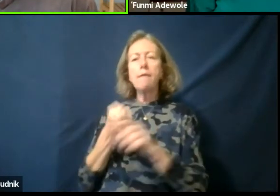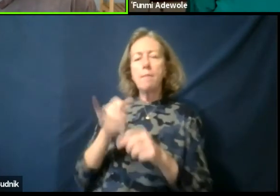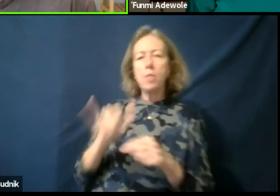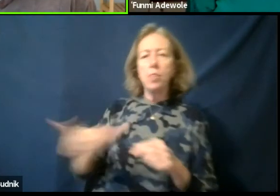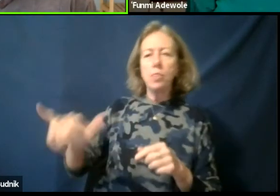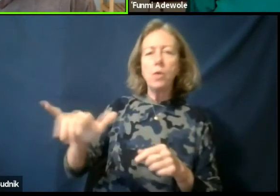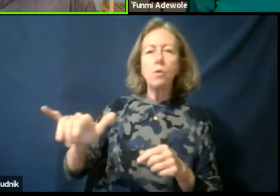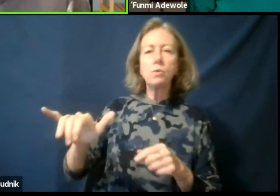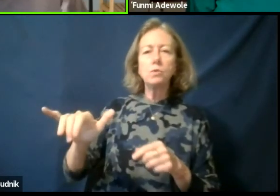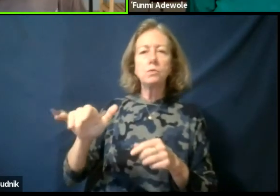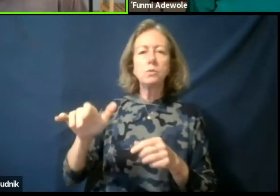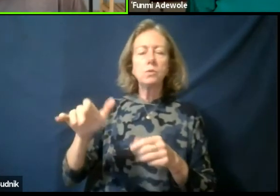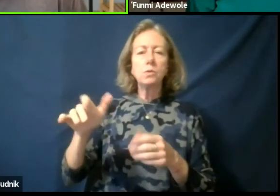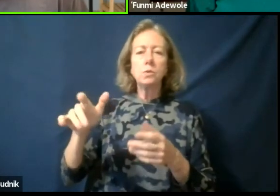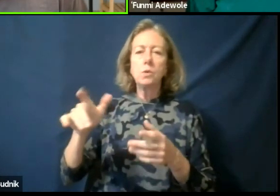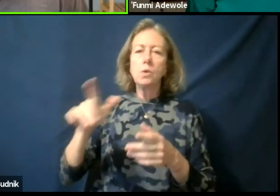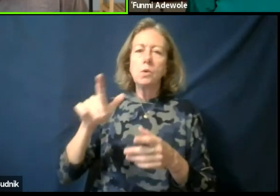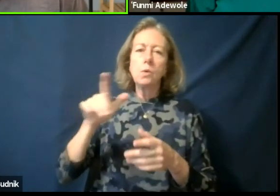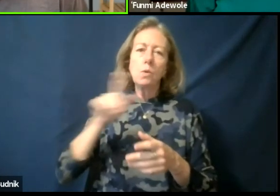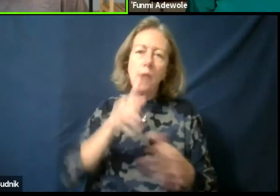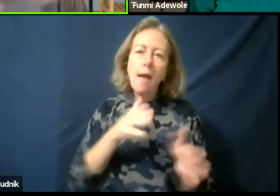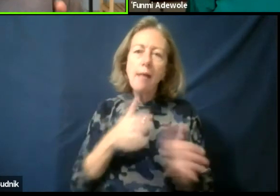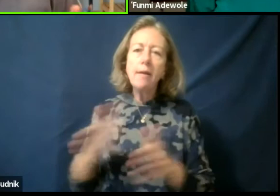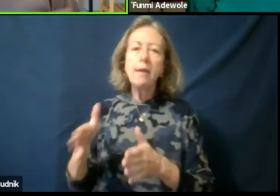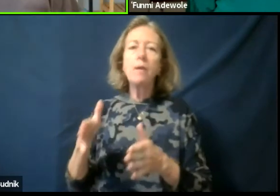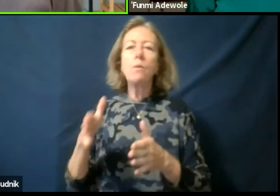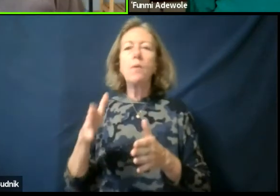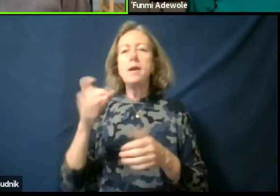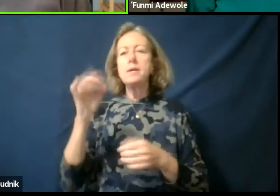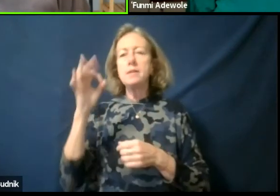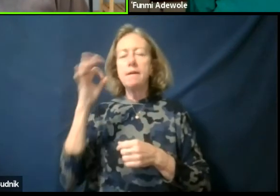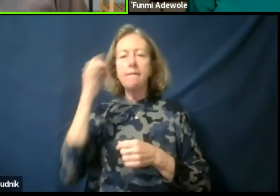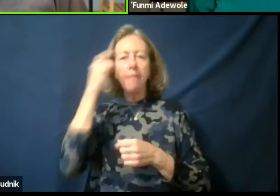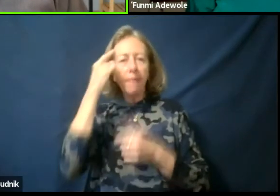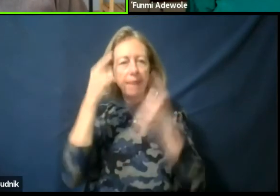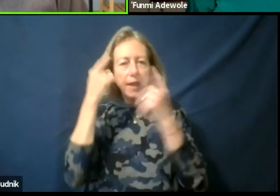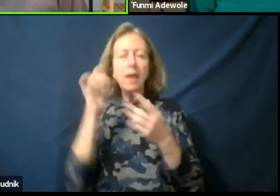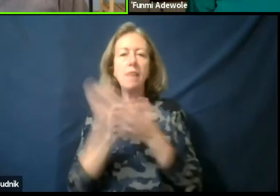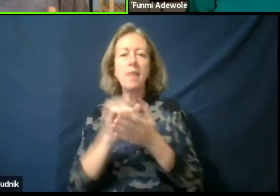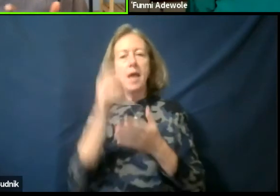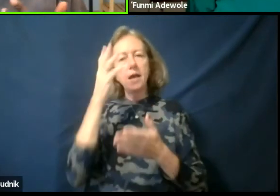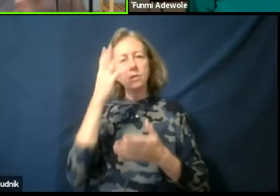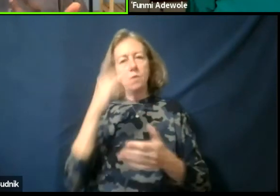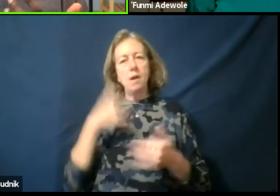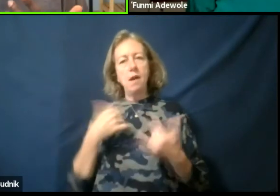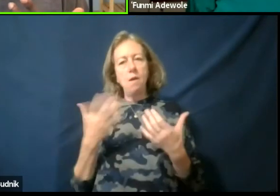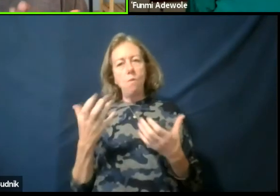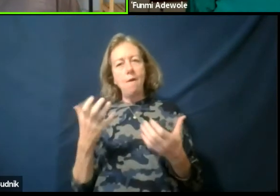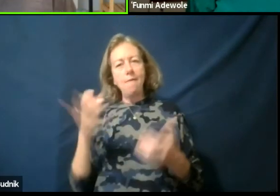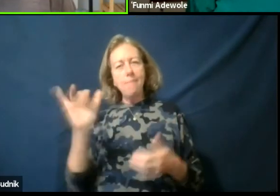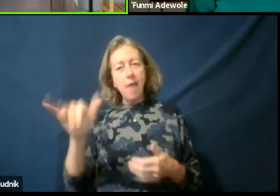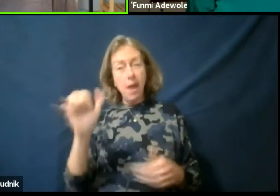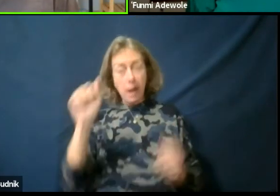and from those ways of thinking and ways of knowing. So that is why I am calling for that, to see, can we put a lens to that,